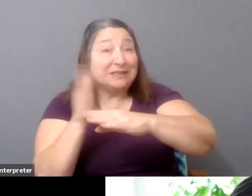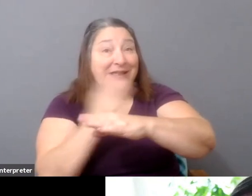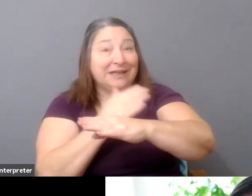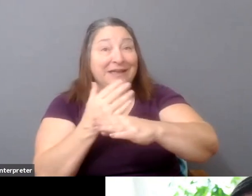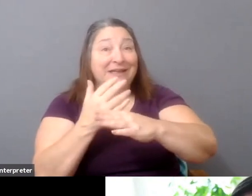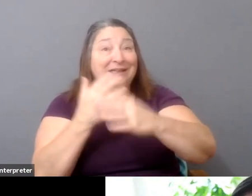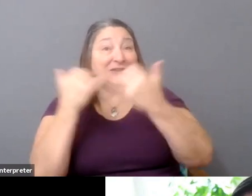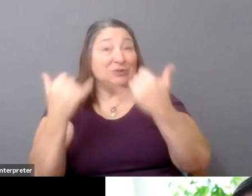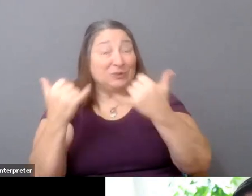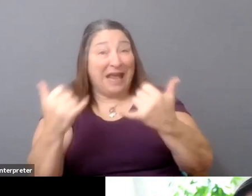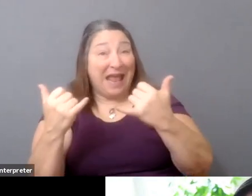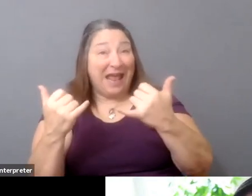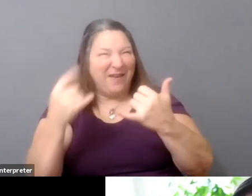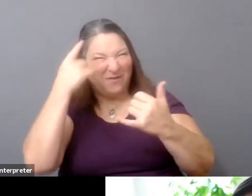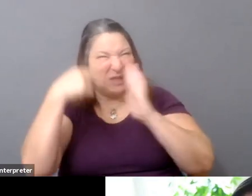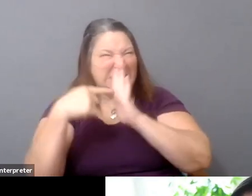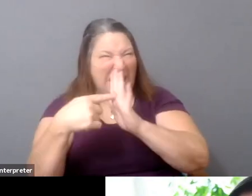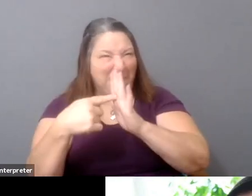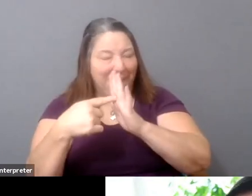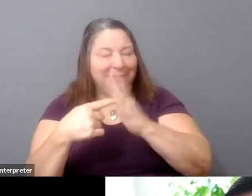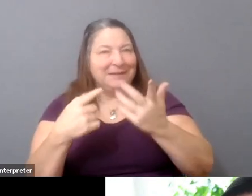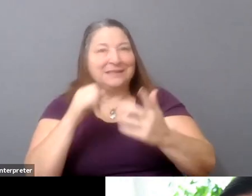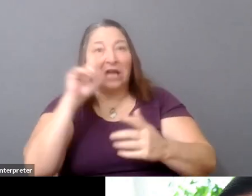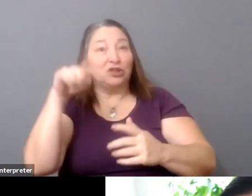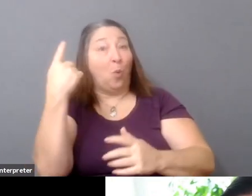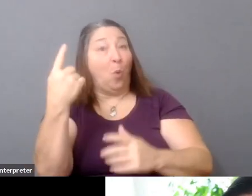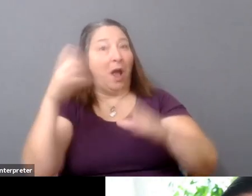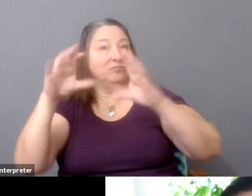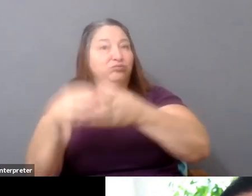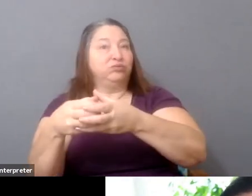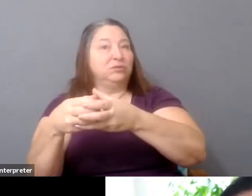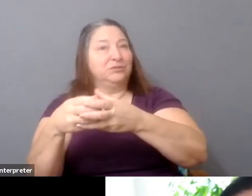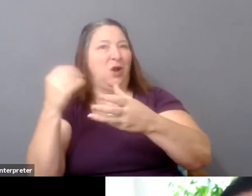So what you're having is you have this previously ordered